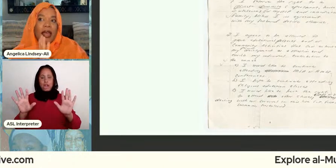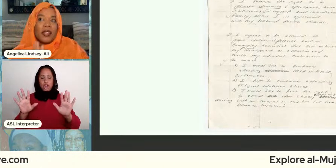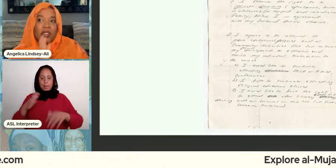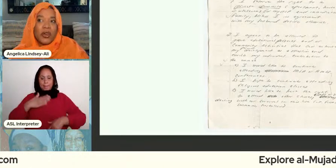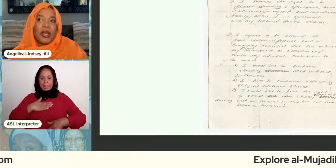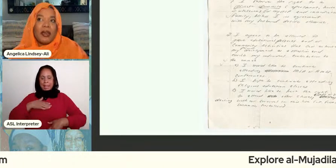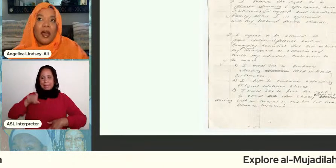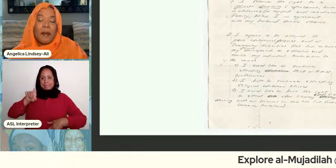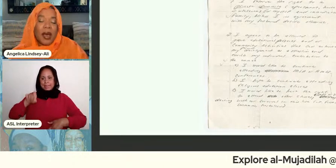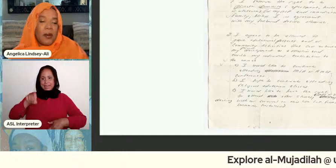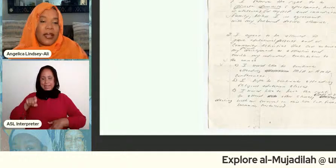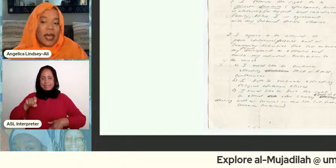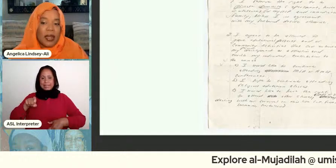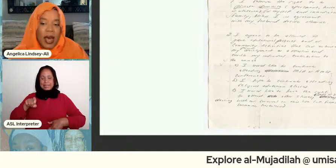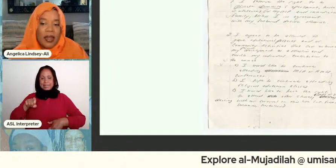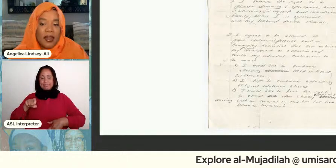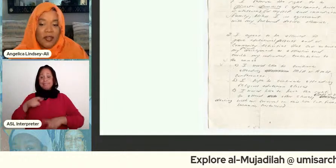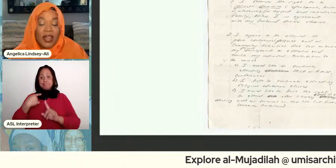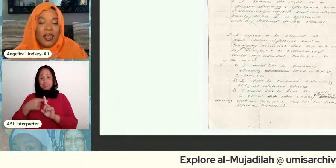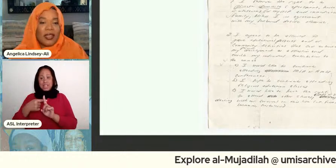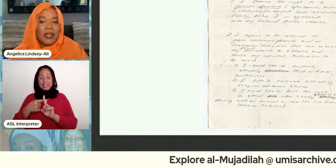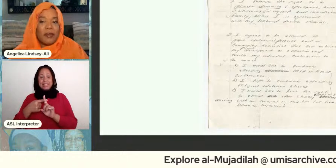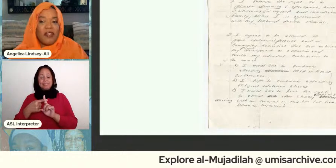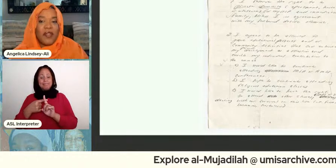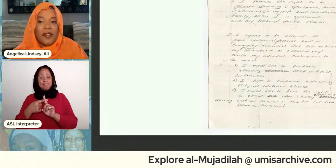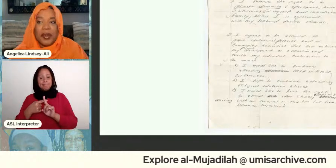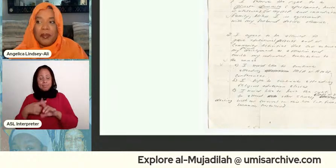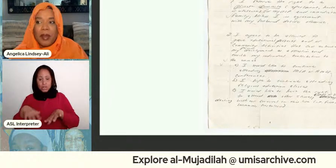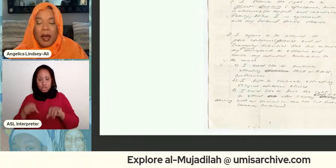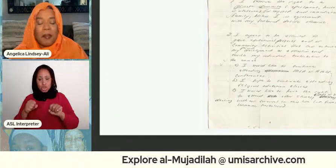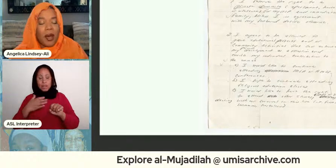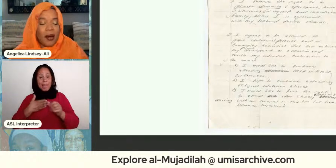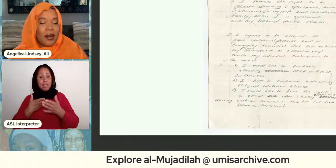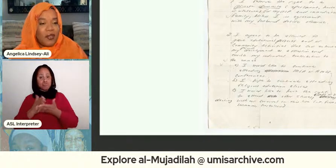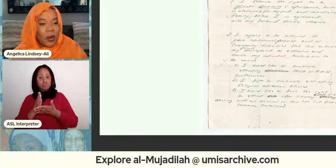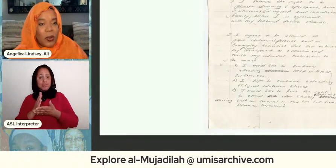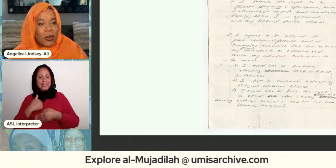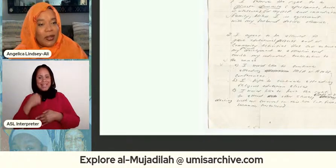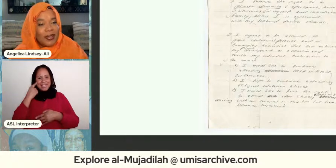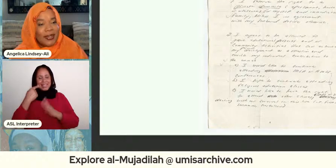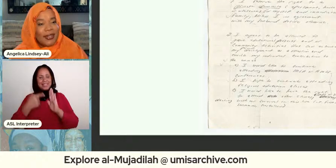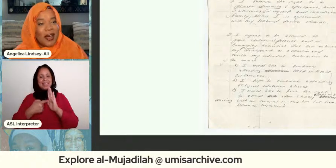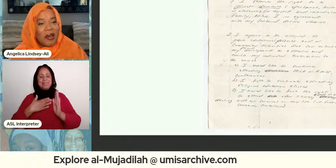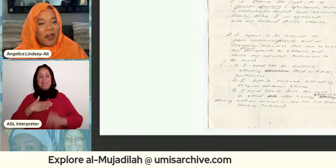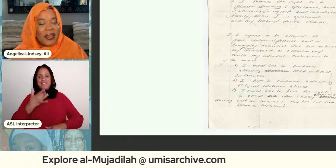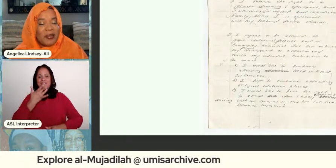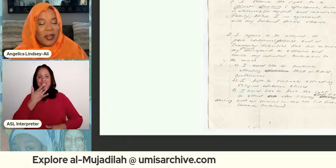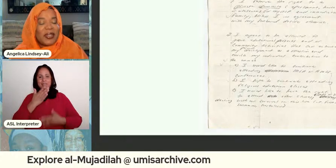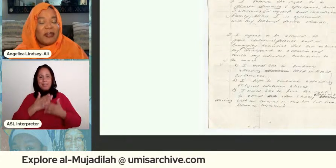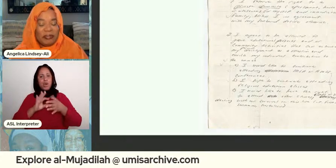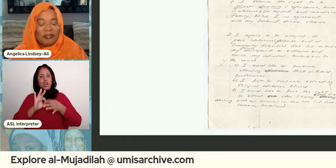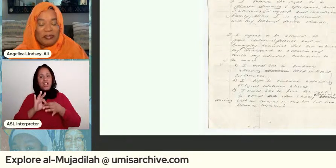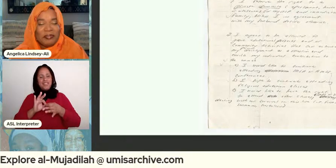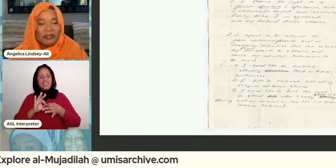and asserting my rights i love i think this is my favorite um part of the whole um exhibition yeah